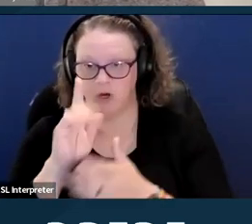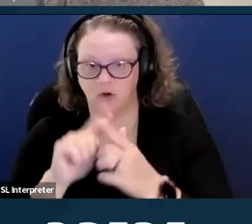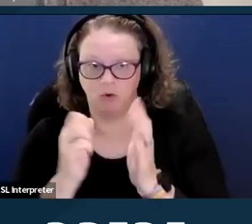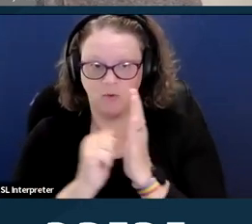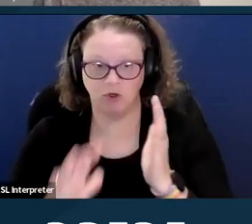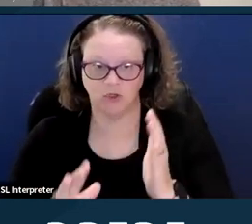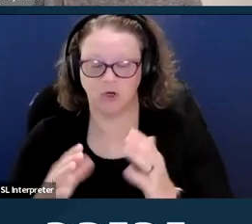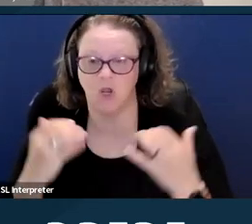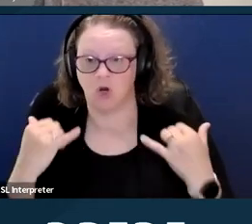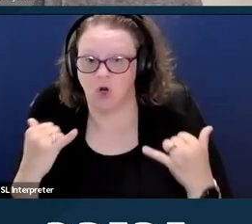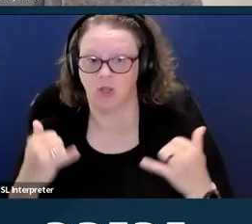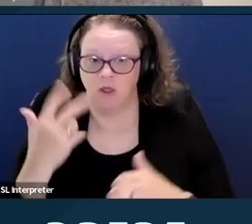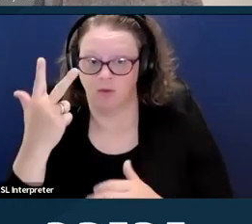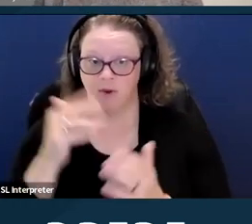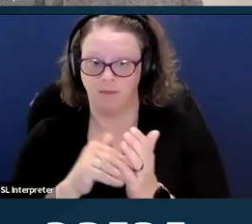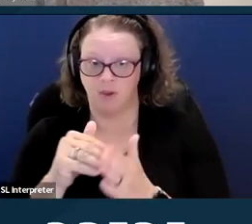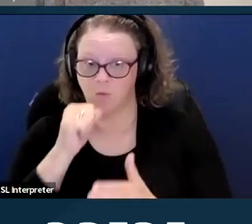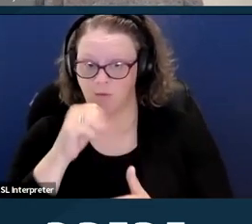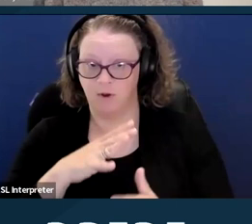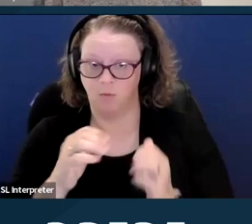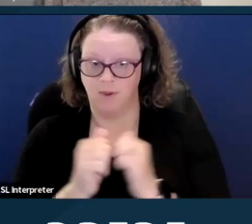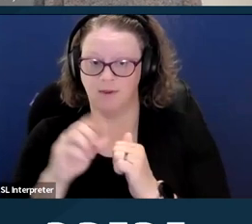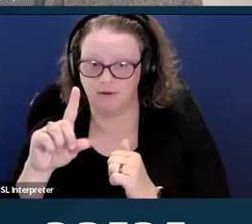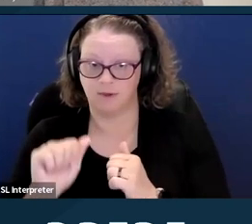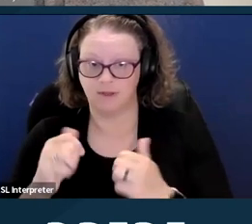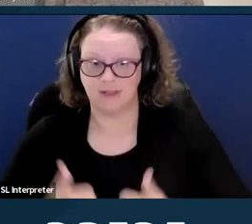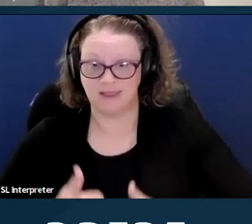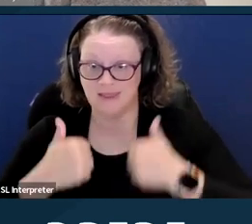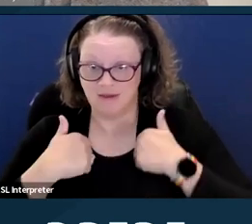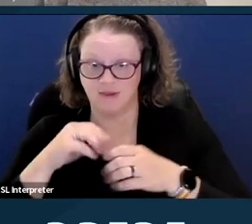or are likely to ban abortion since Dobbs.